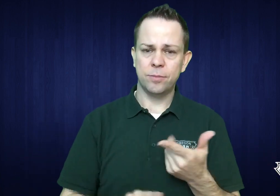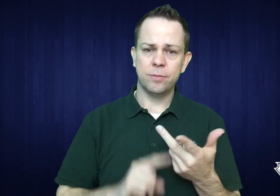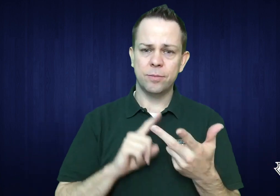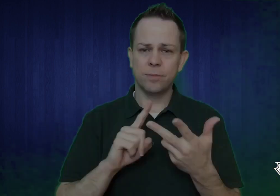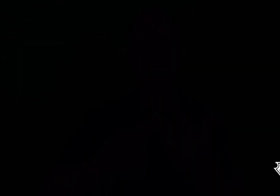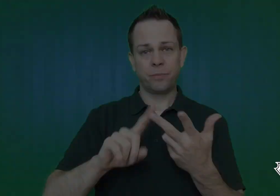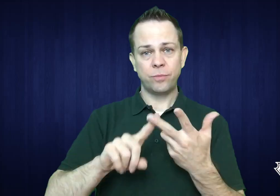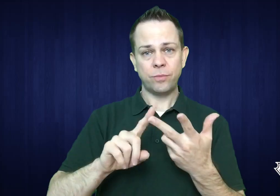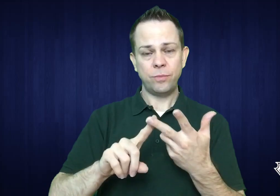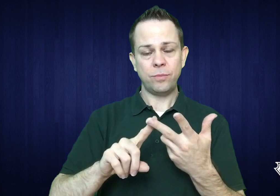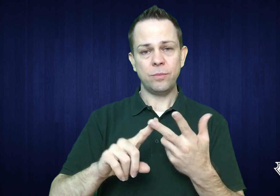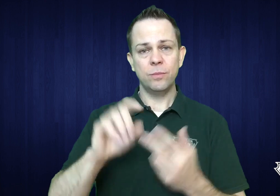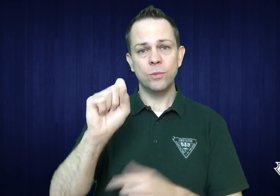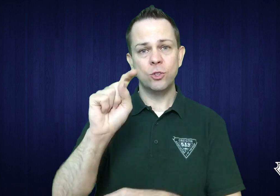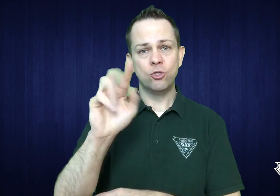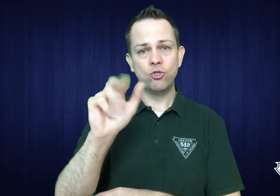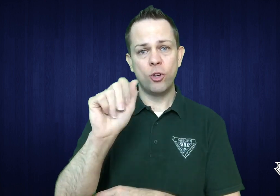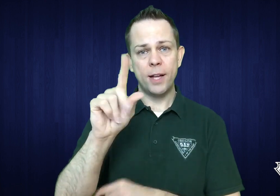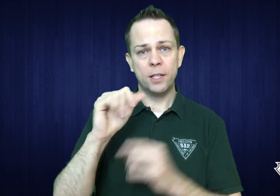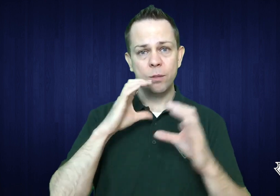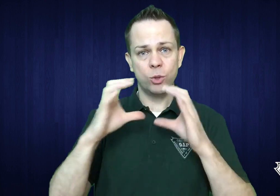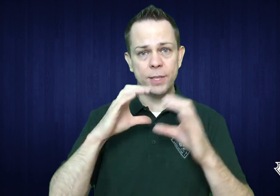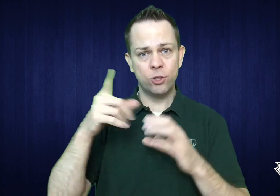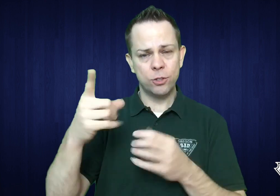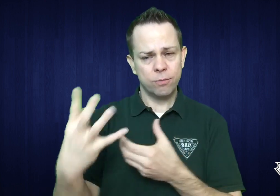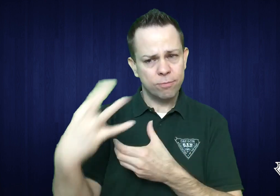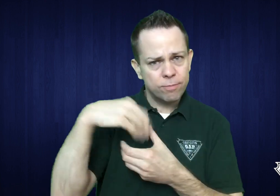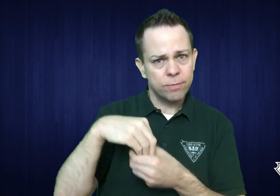Strada Communication also became involved this year